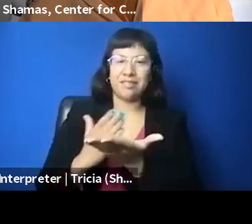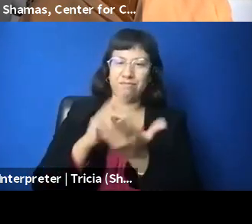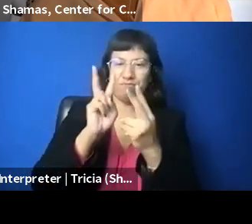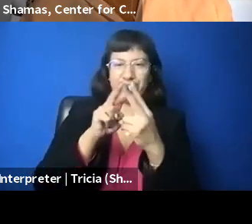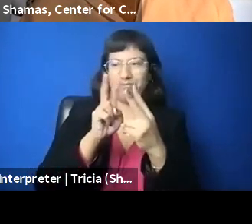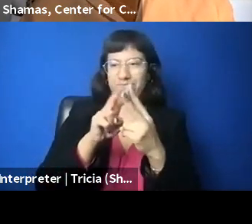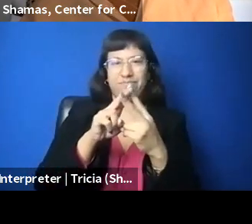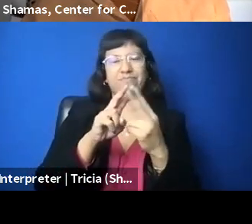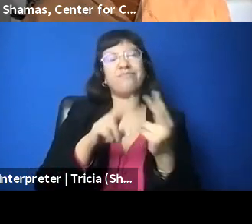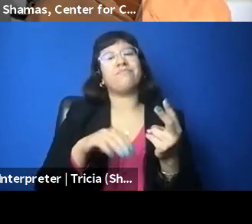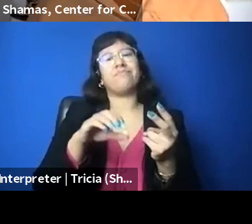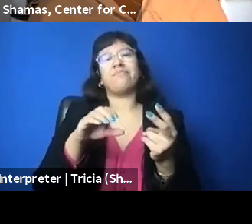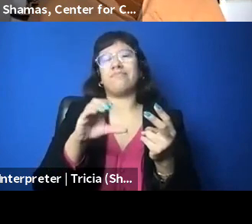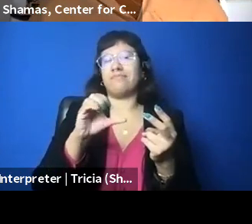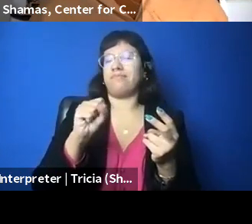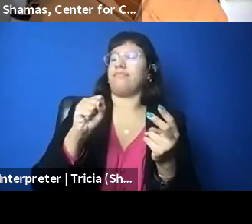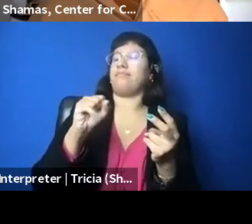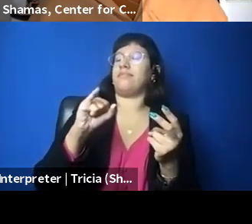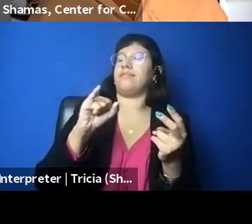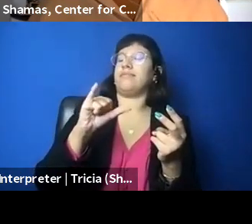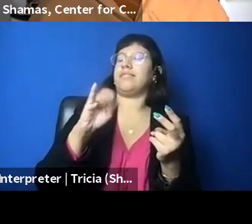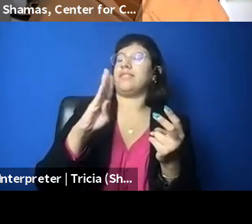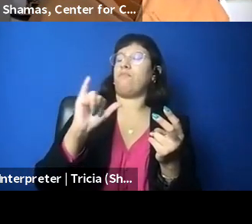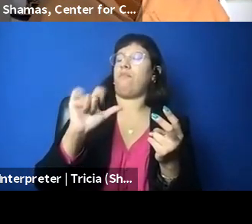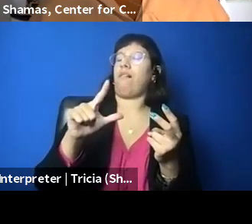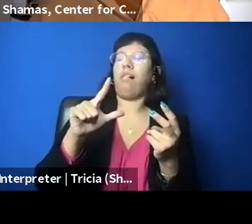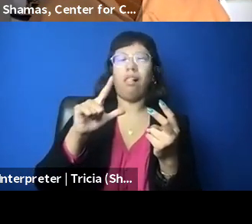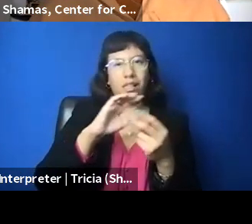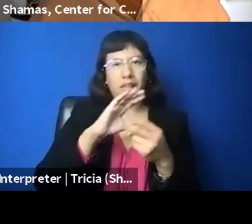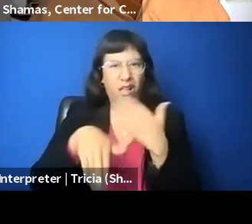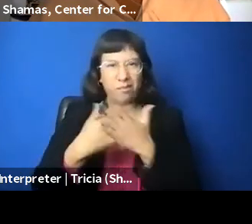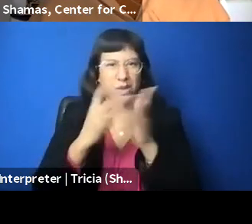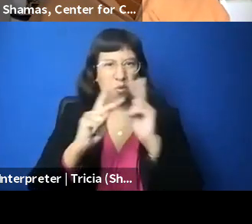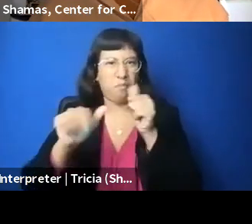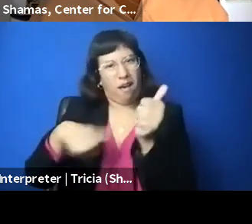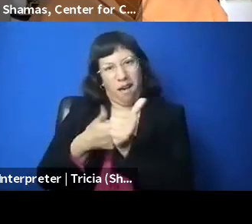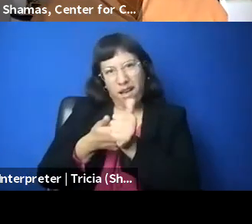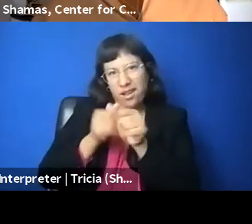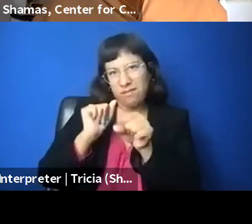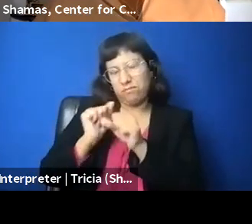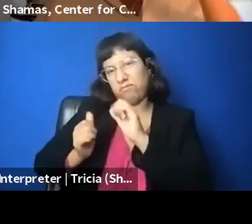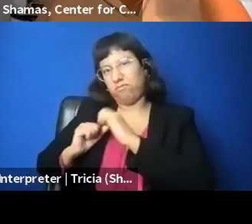who did a lot of the behind the scenes work. I, they would, I would be remiss if I didn't take